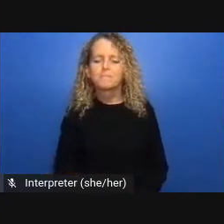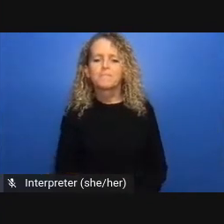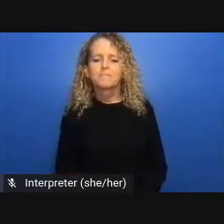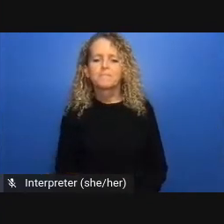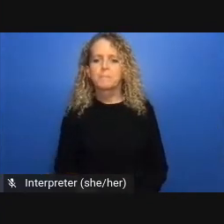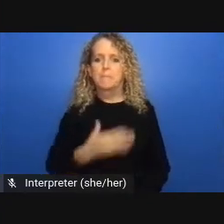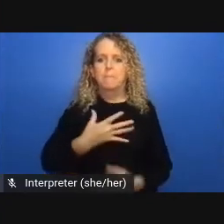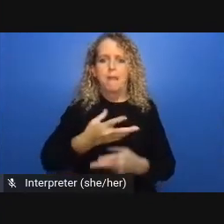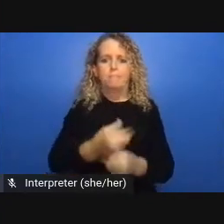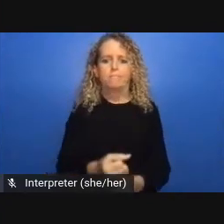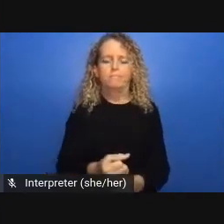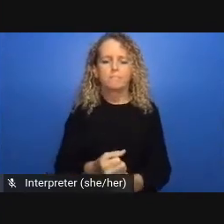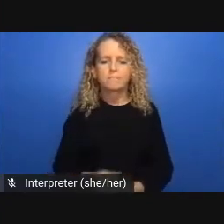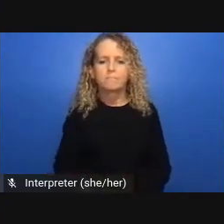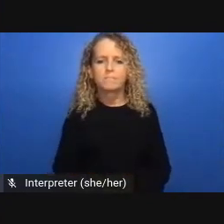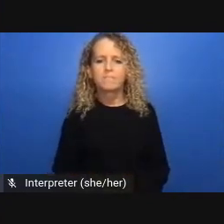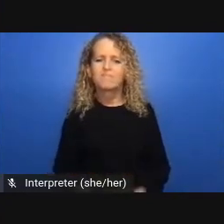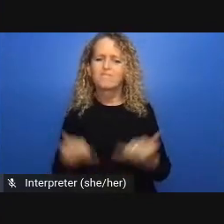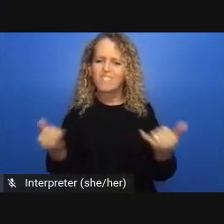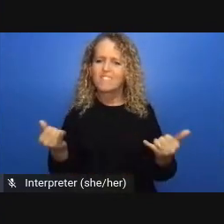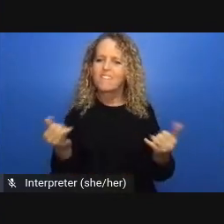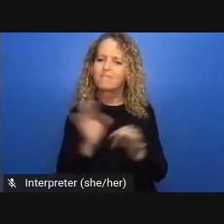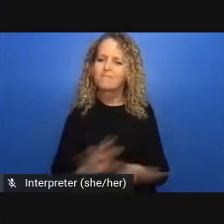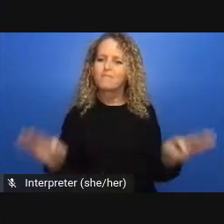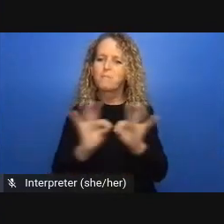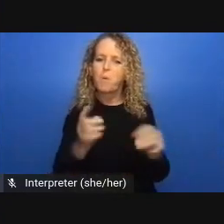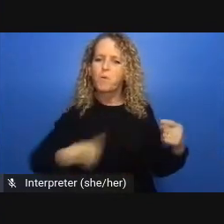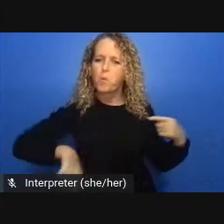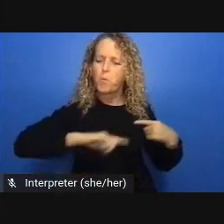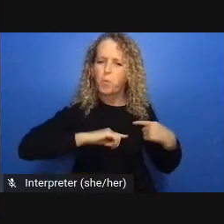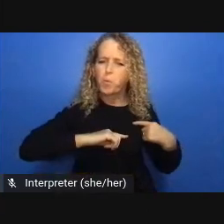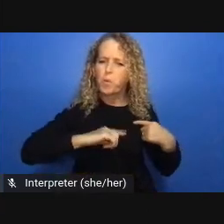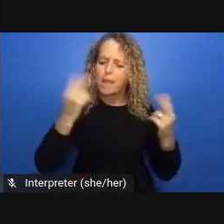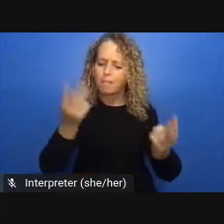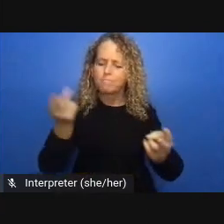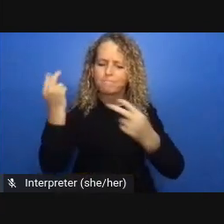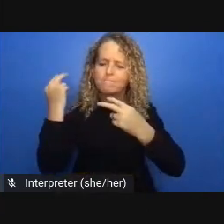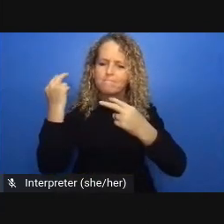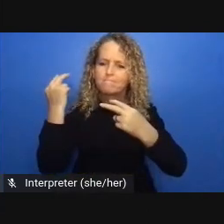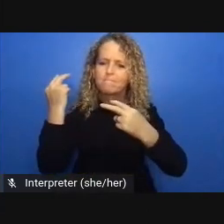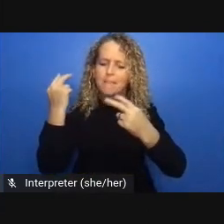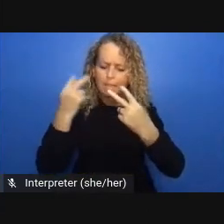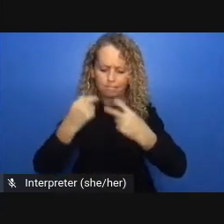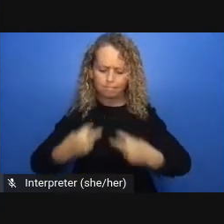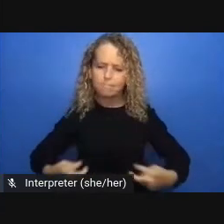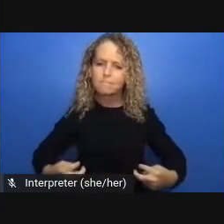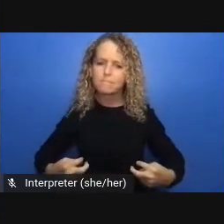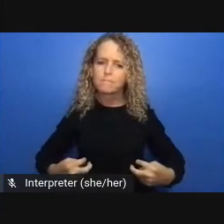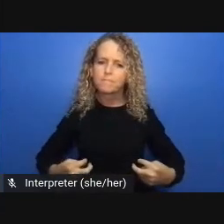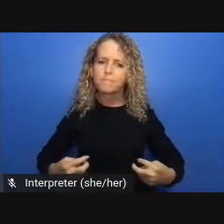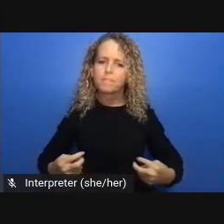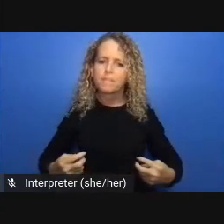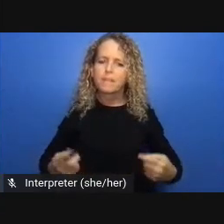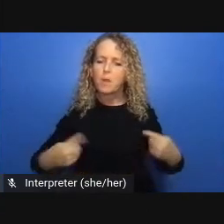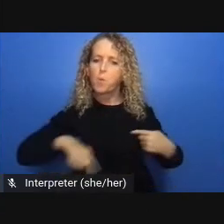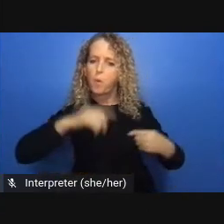prevention of harm and illness when we want to if we can do universal covid testing and treatment